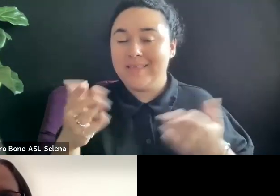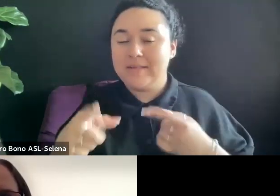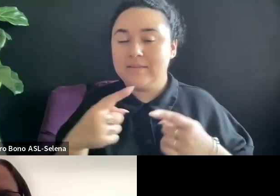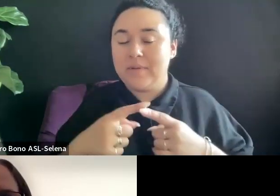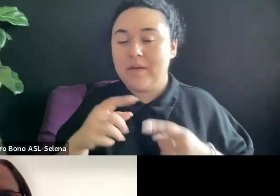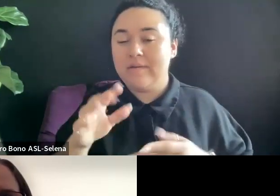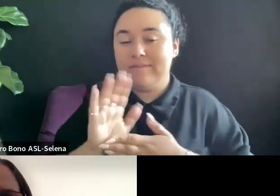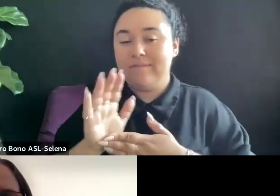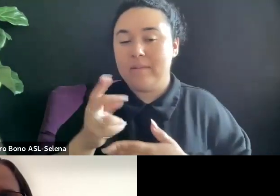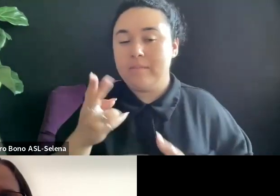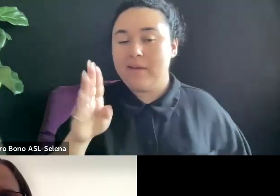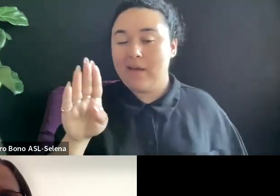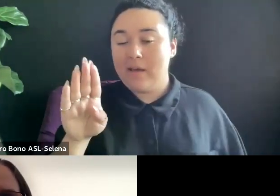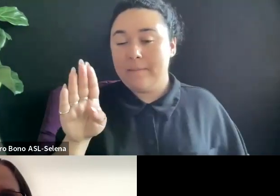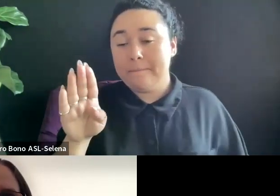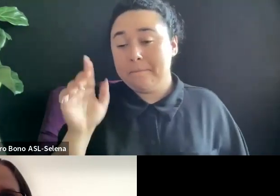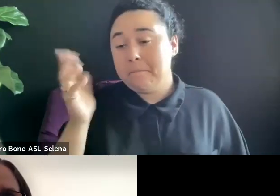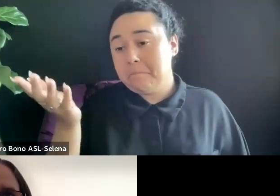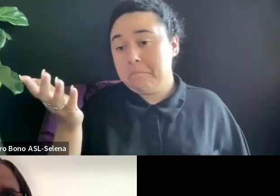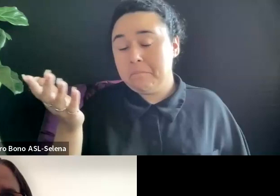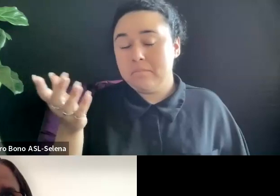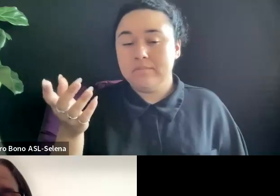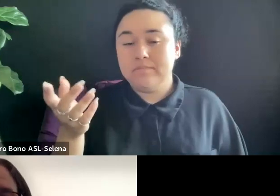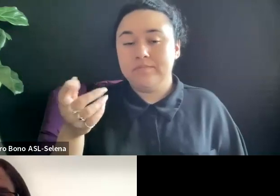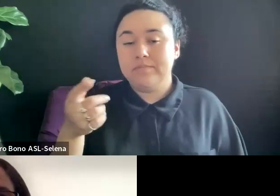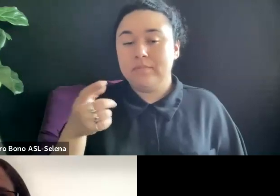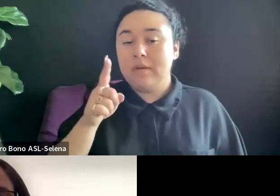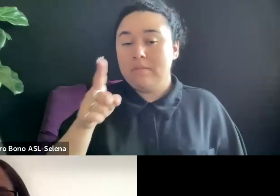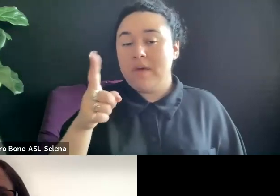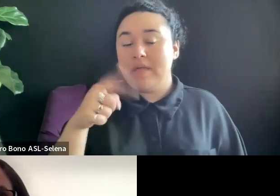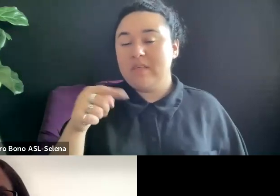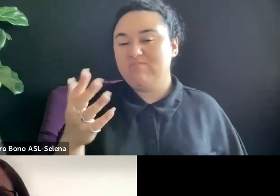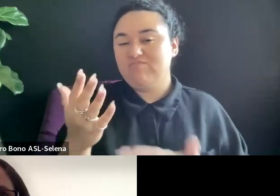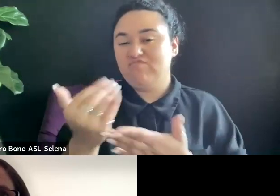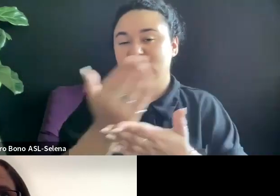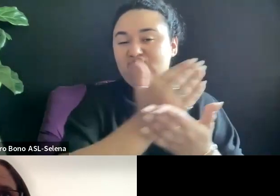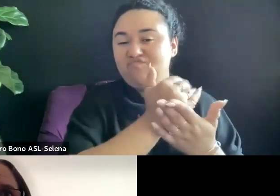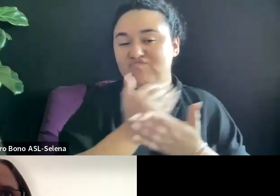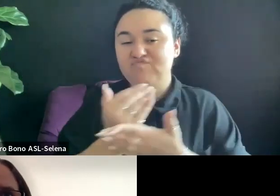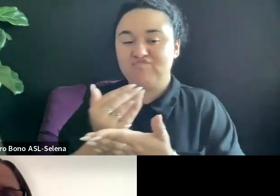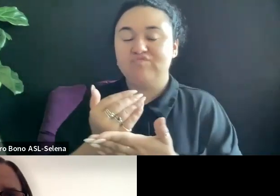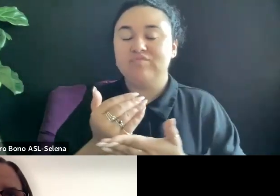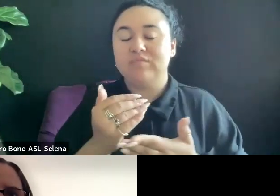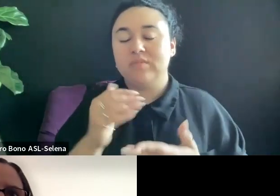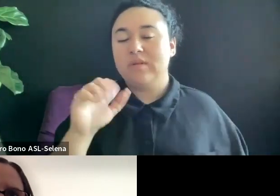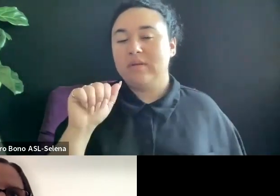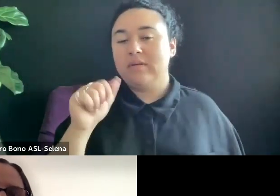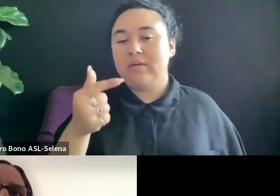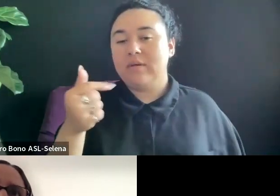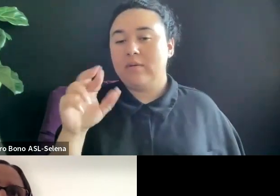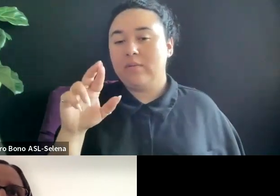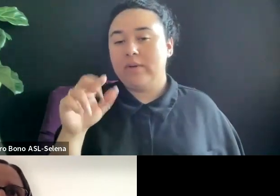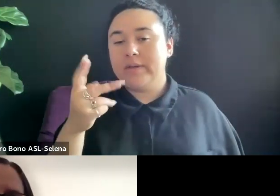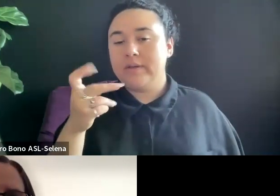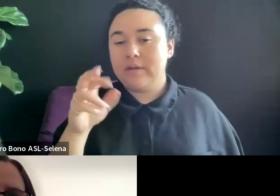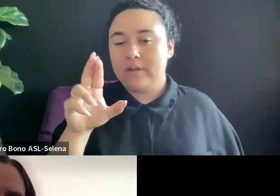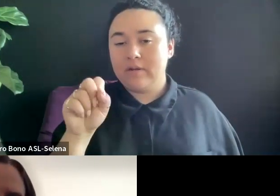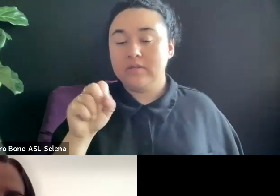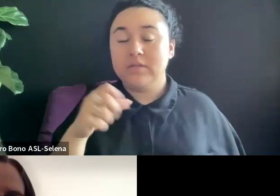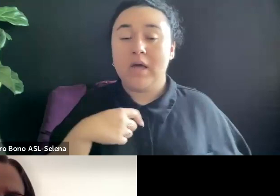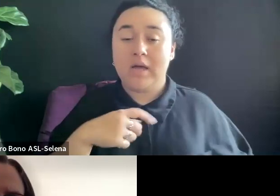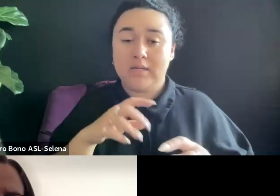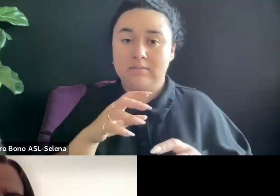BUT THE AGGREGATORS I SPOKE WITH SAID THEY WEREN'T TOLD WHEN SOMETHING WAS UP OR NOT UP.